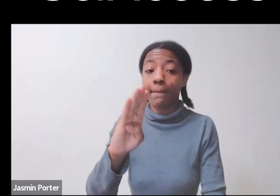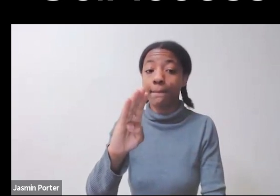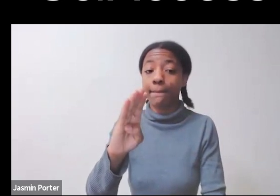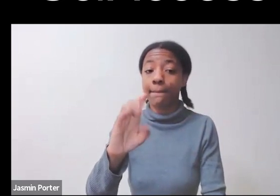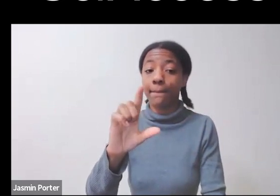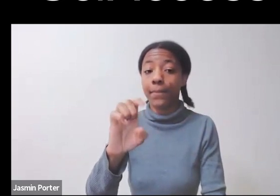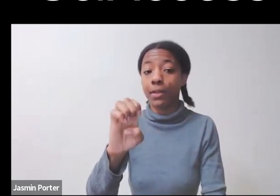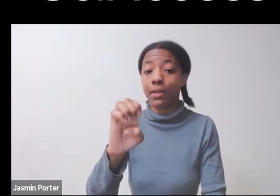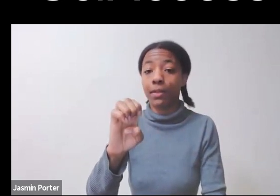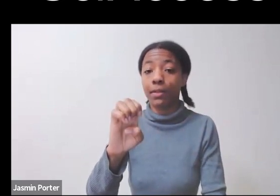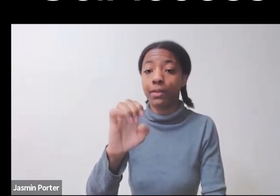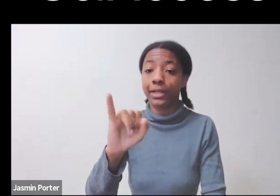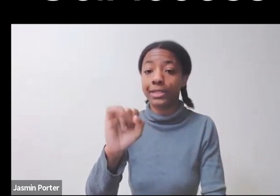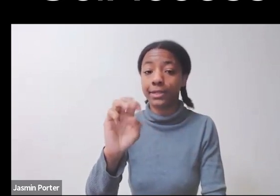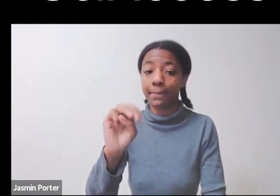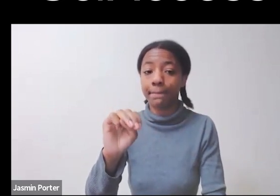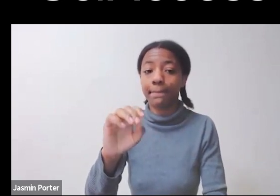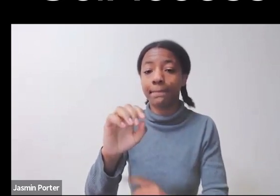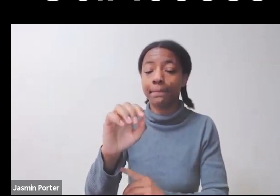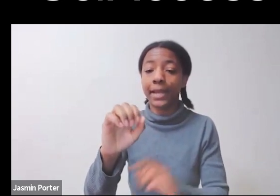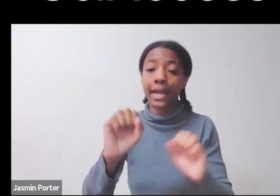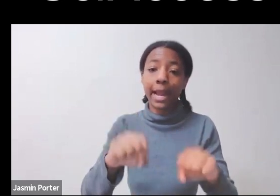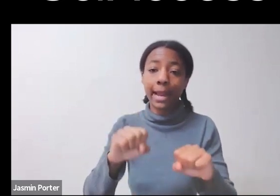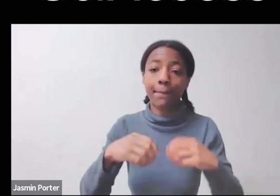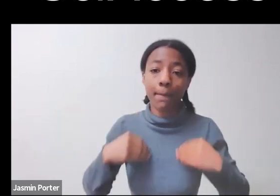According to Keywords for Disability Studies, ableism is